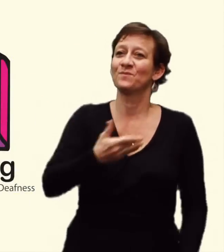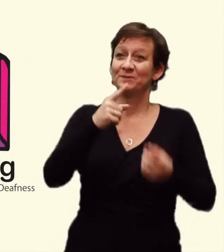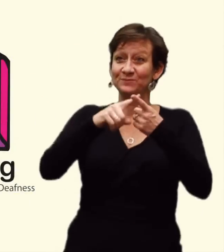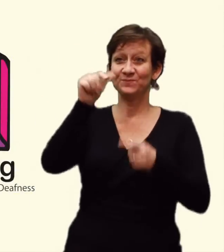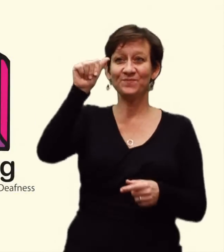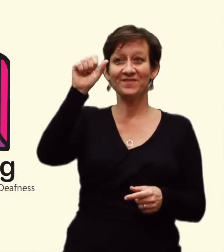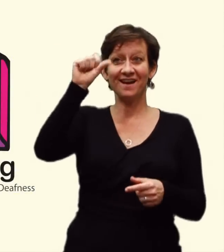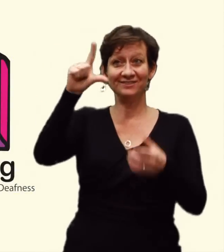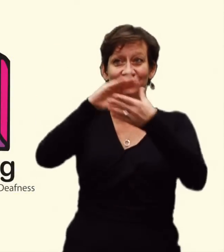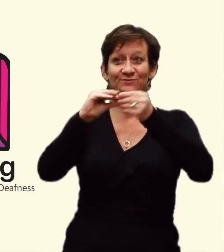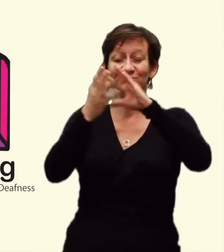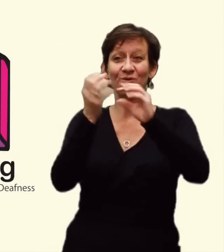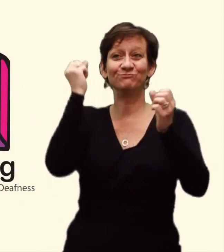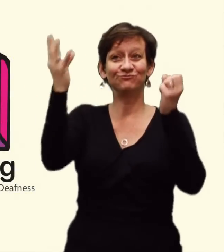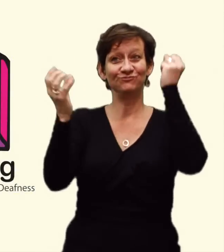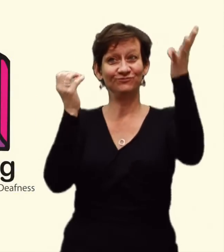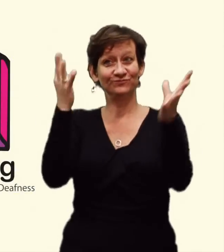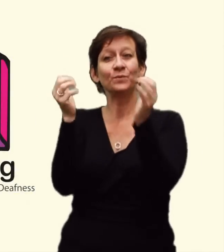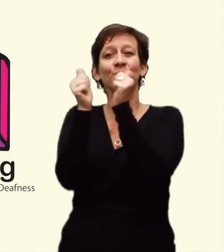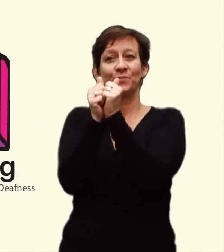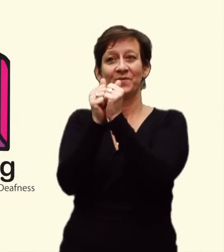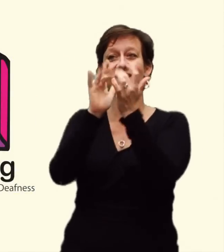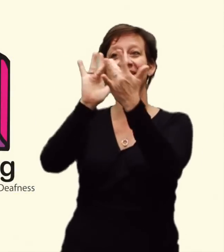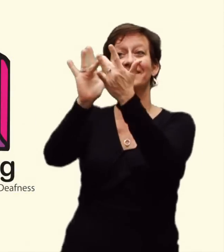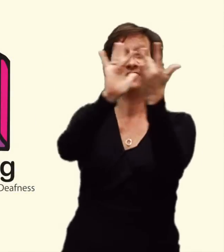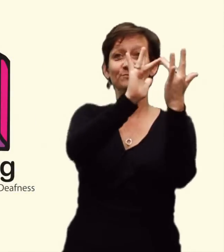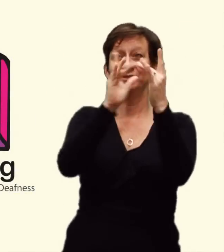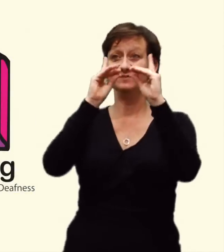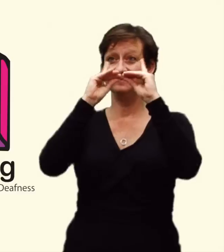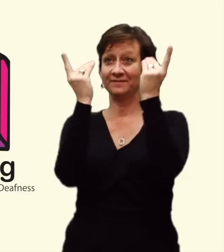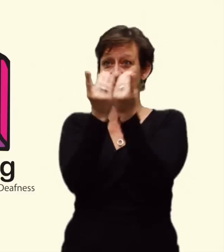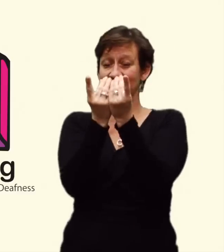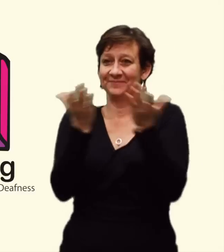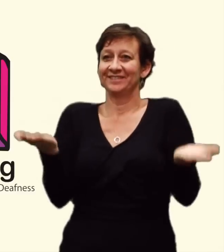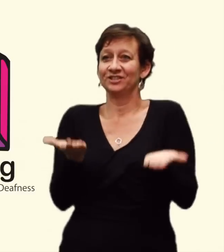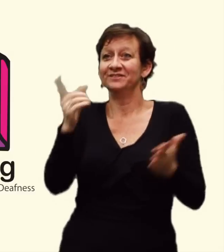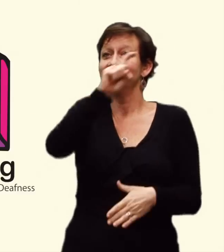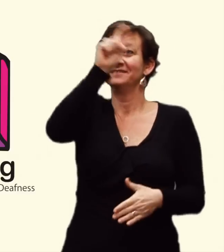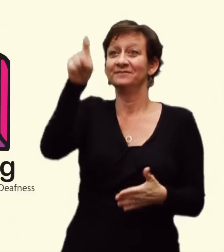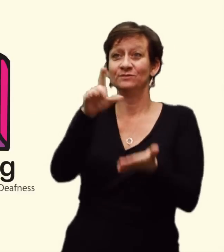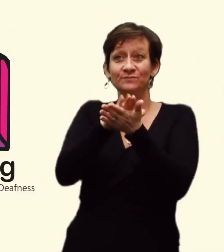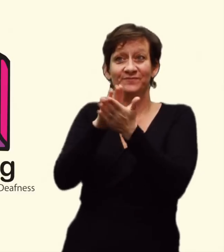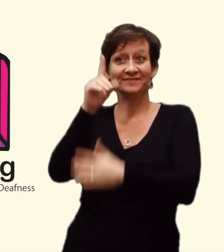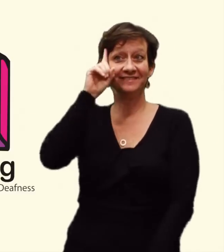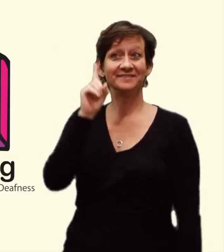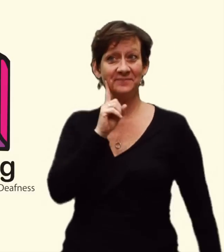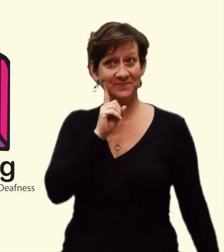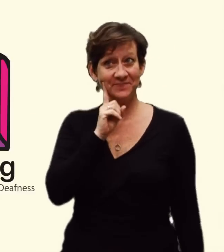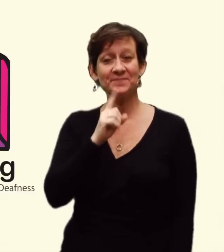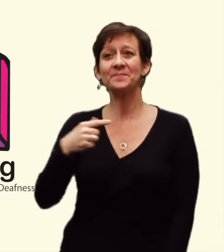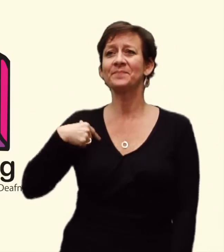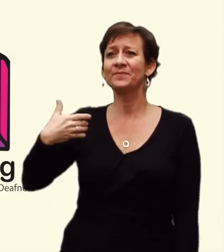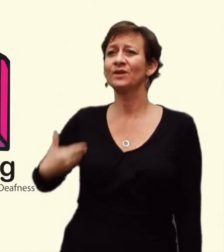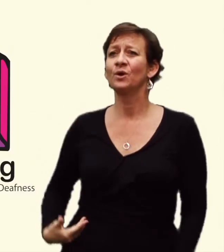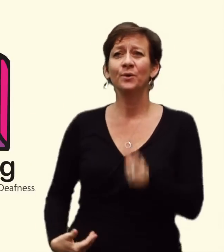Hello and welcome to ASL Storytelling with the Educational Resource Center on Deafness here at Texas School for the Deaf.